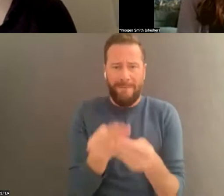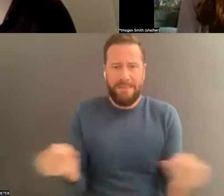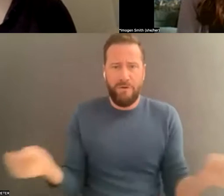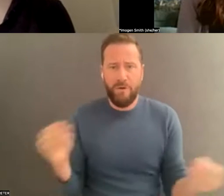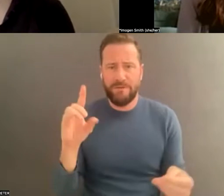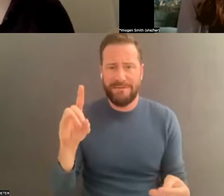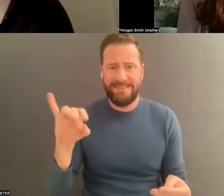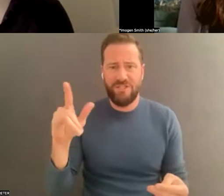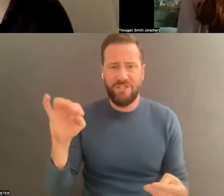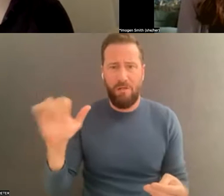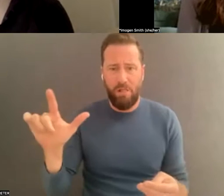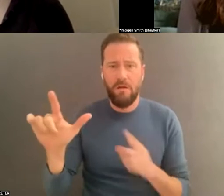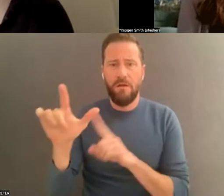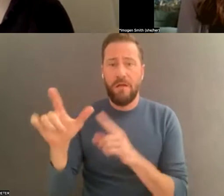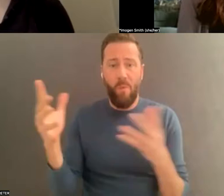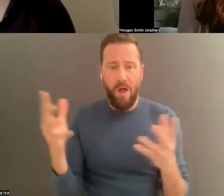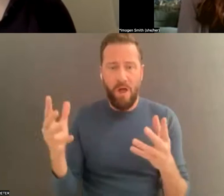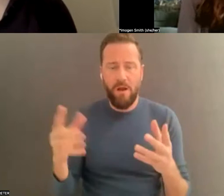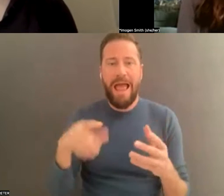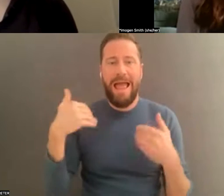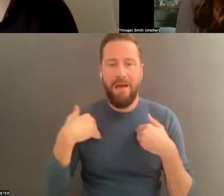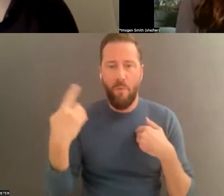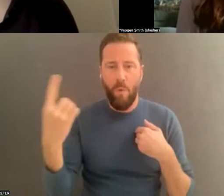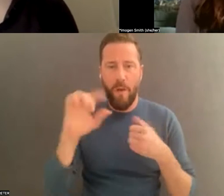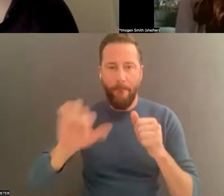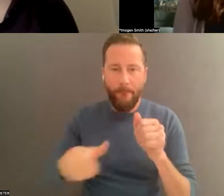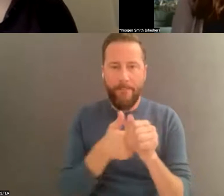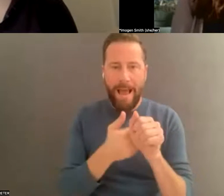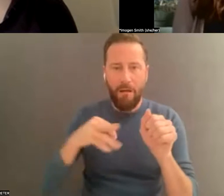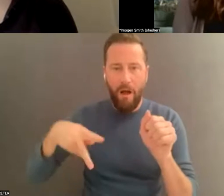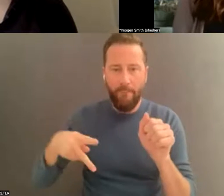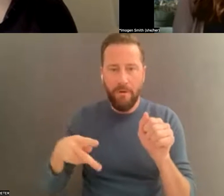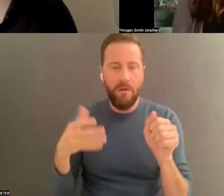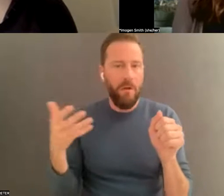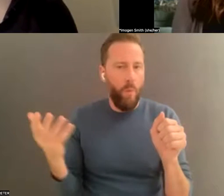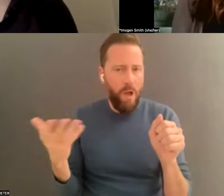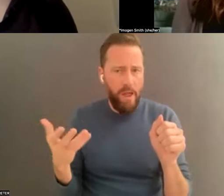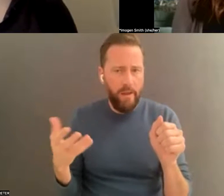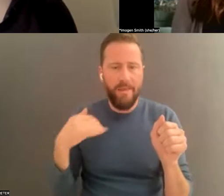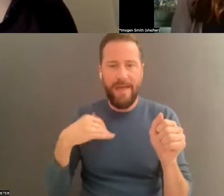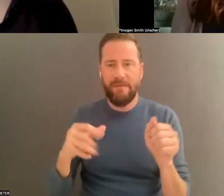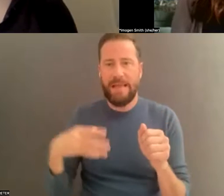one backup of your digital materials. A backup might look like an external